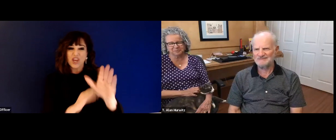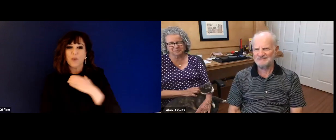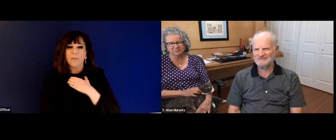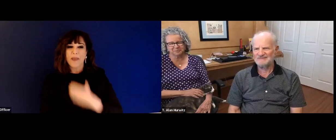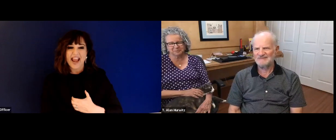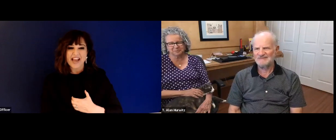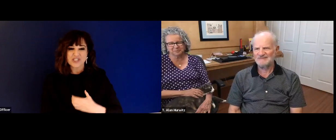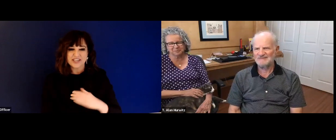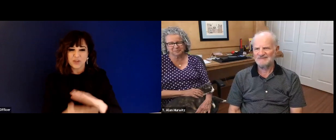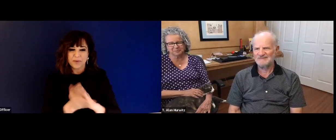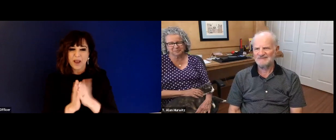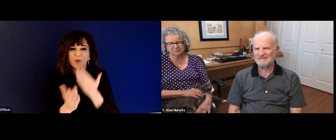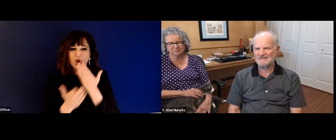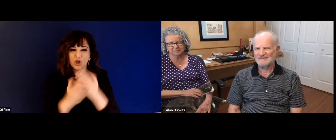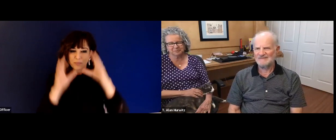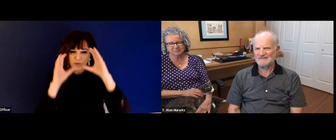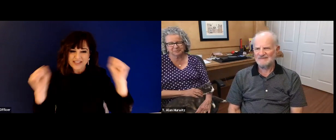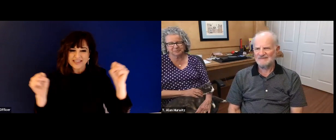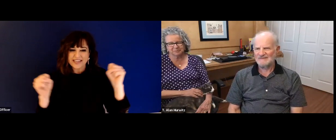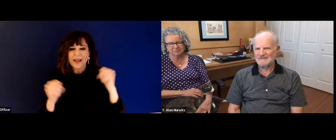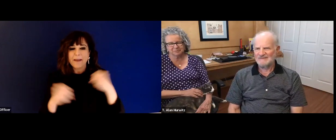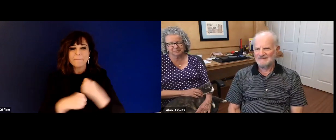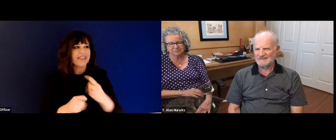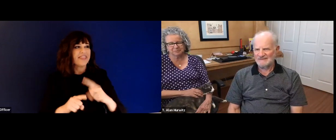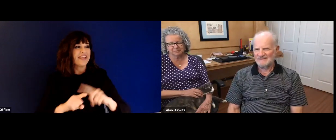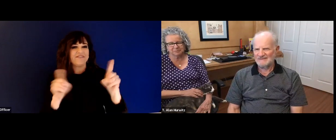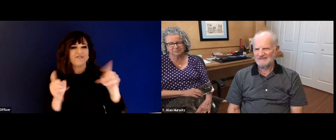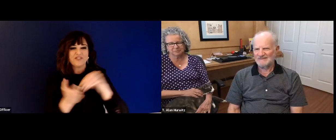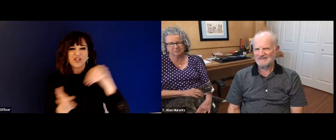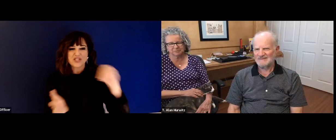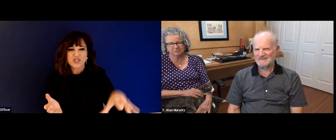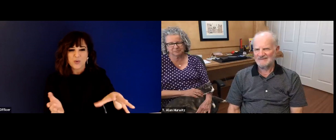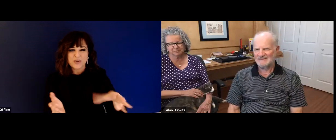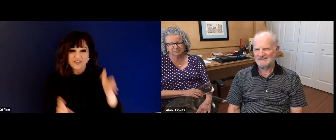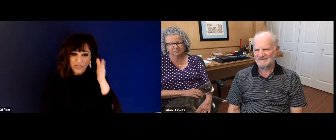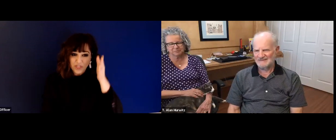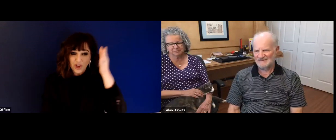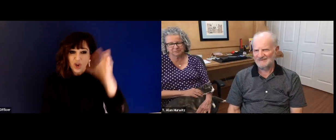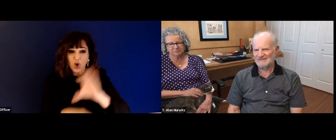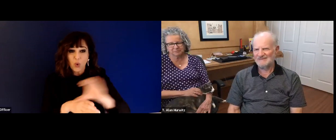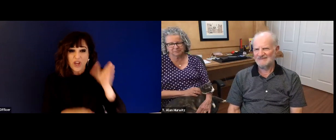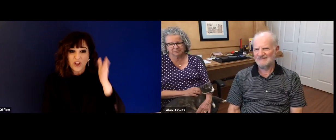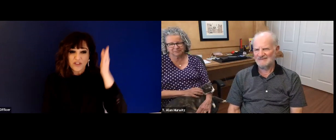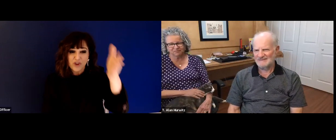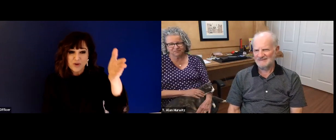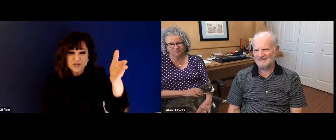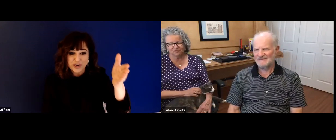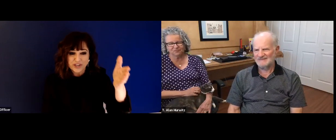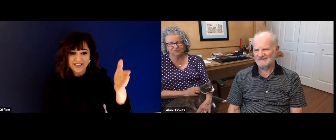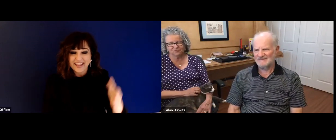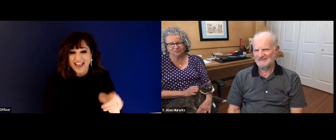president and T ID and later at Gallaudet University as well. So thanks to the skills that you honed, and your passion that you